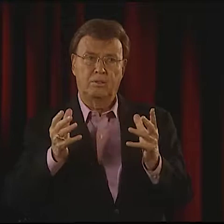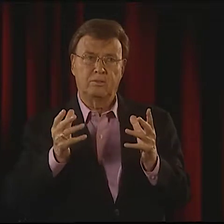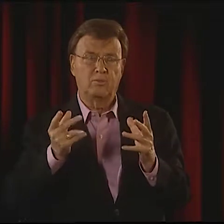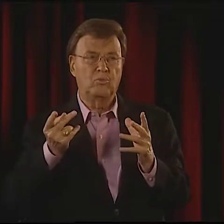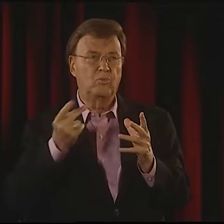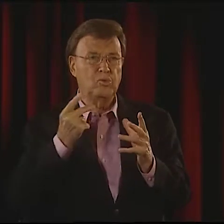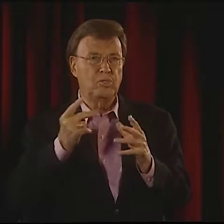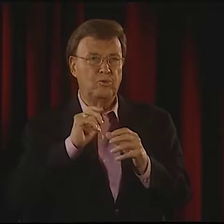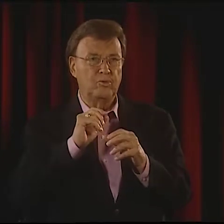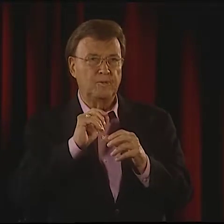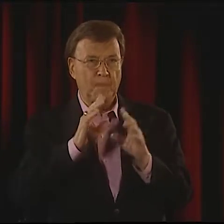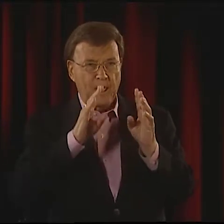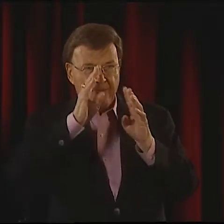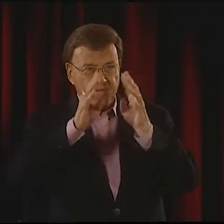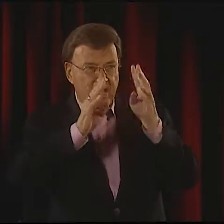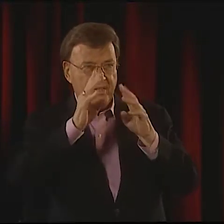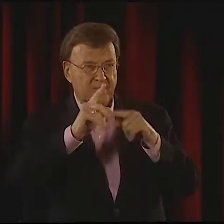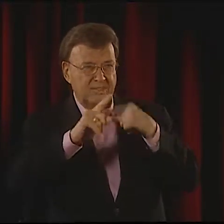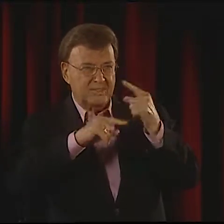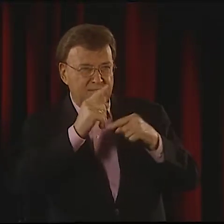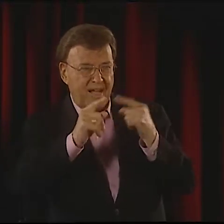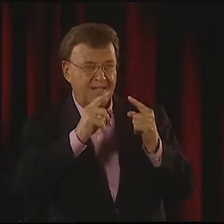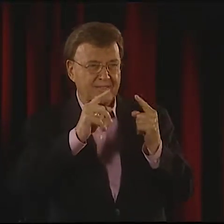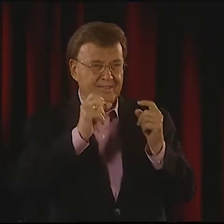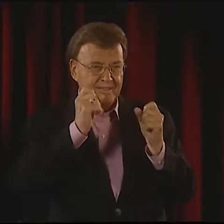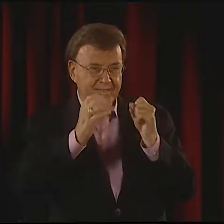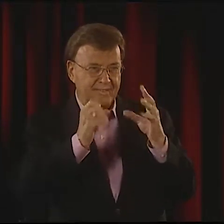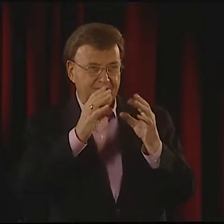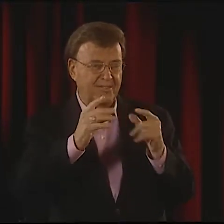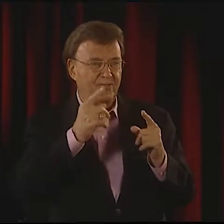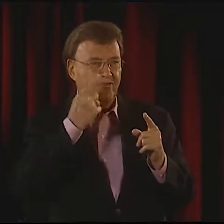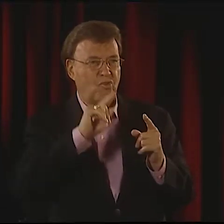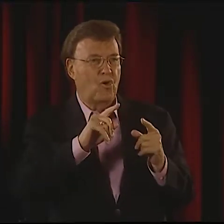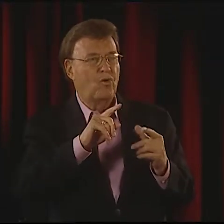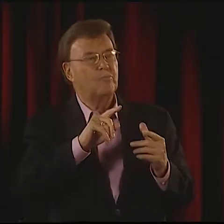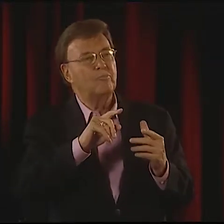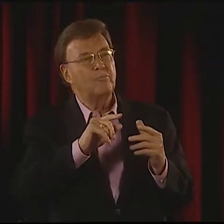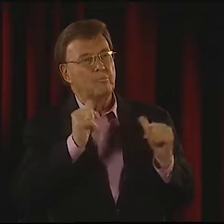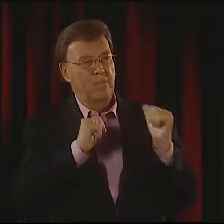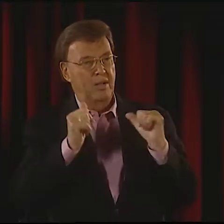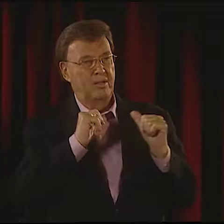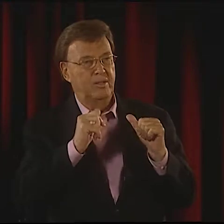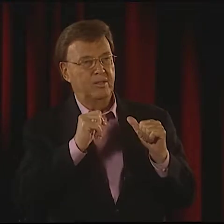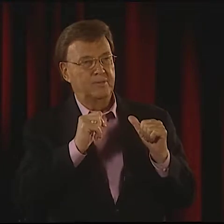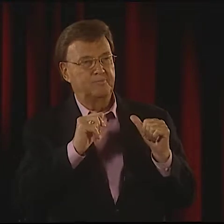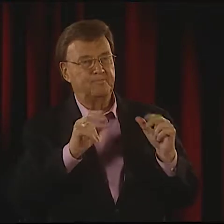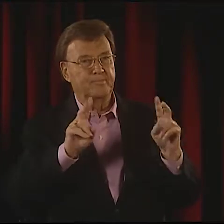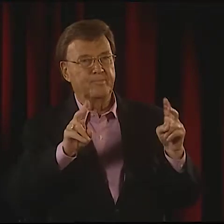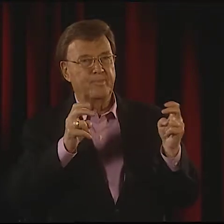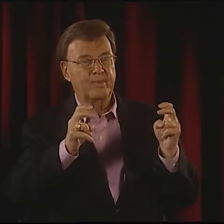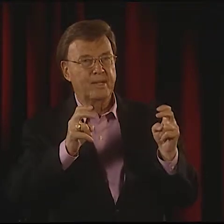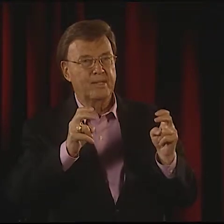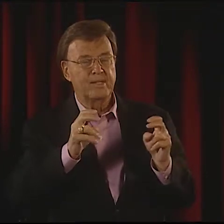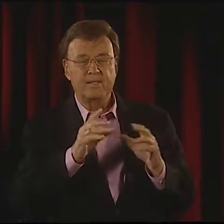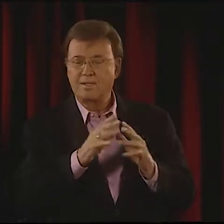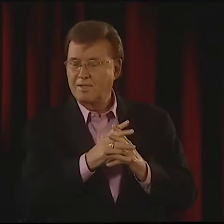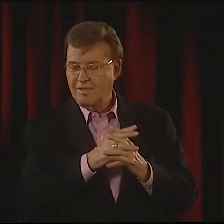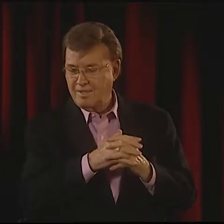WE WORKED TOGETHER A LOT. WE COLLABORATED TOGETHER. THE TWO OF US WOULD INVENT SIGNS FOR THE PLAYS THAT WE WERE STAGING